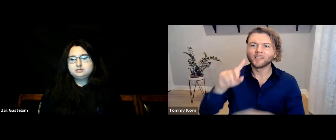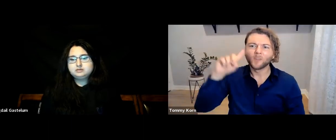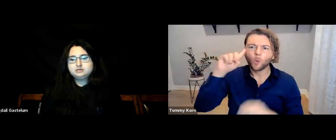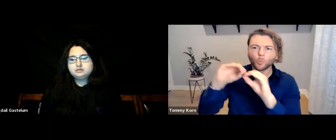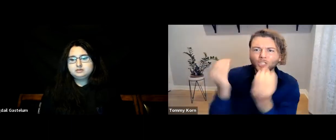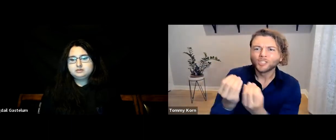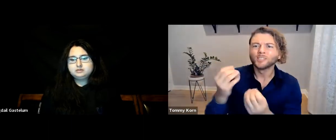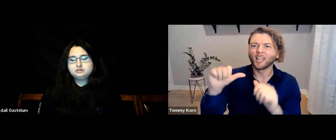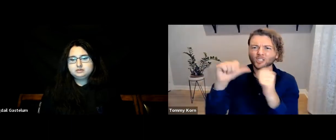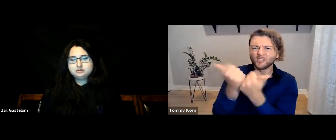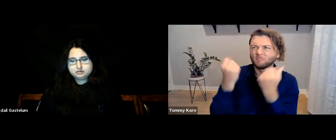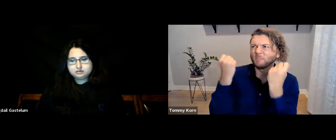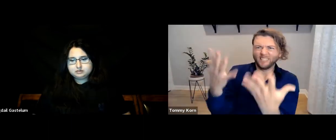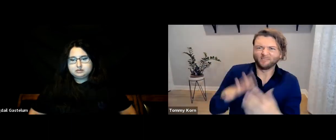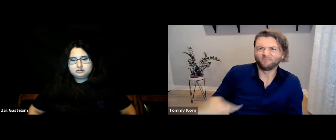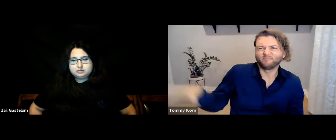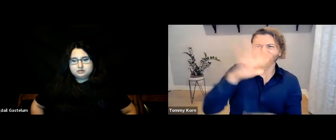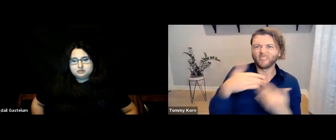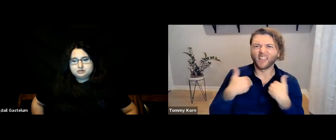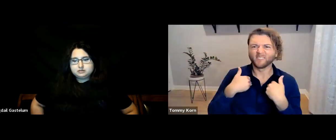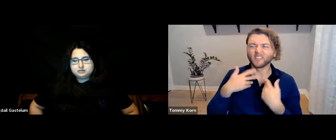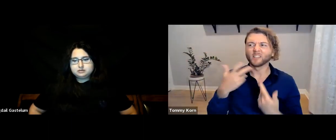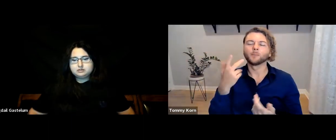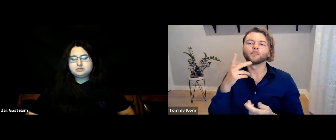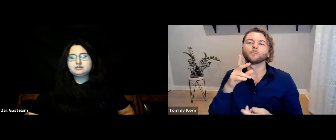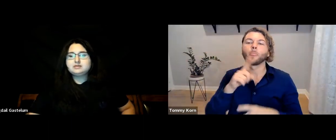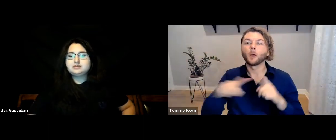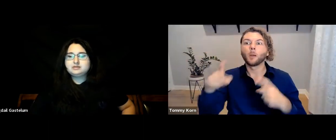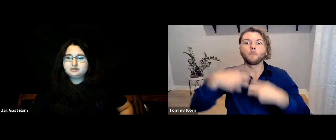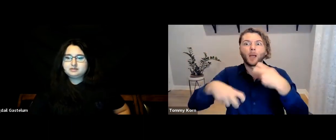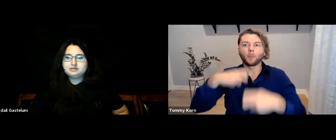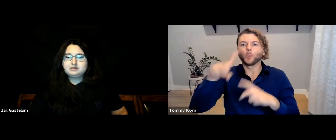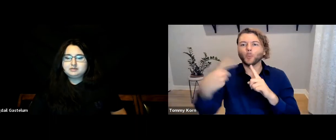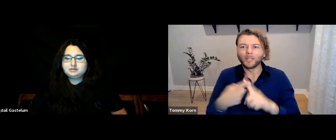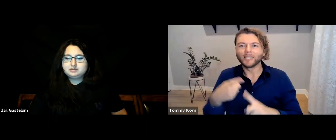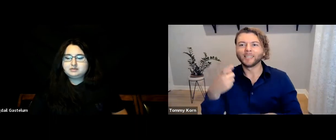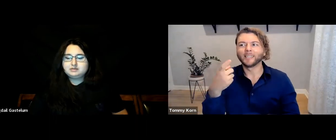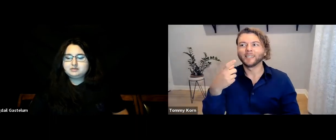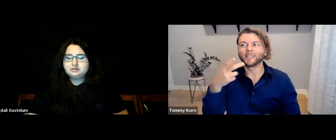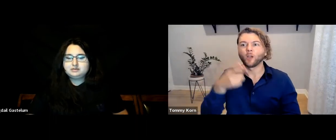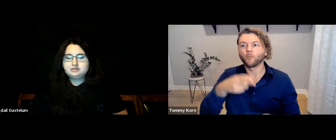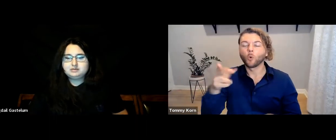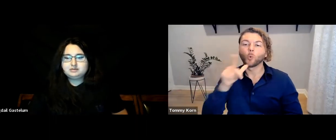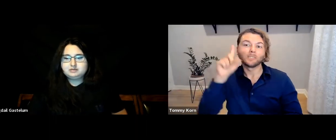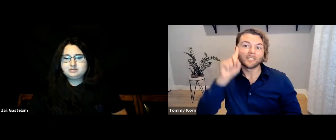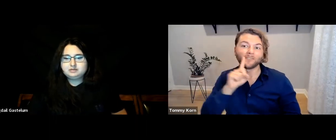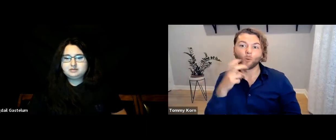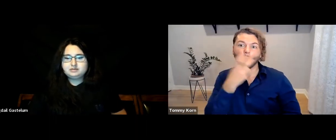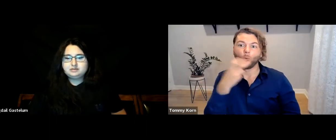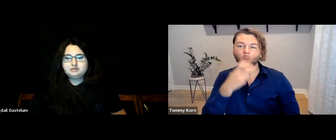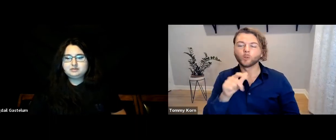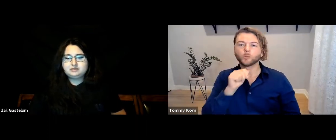in Deaf organizations and agencies. Where it becomes a problem is when a person who is HoH, who is deaf and can speak,